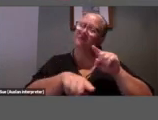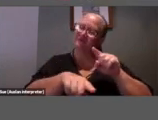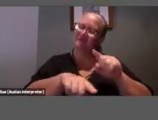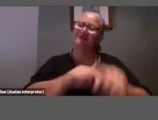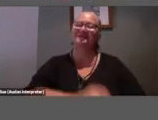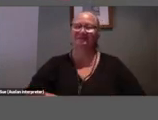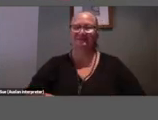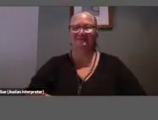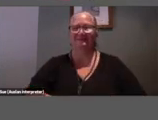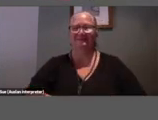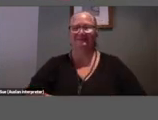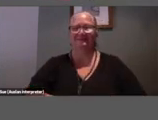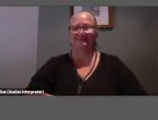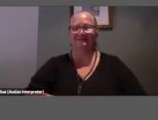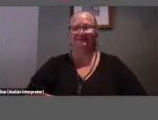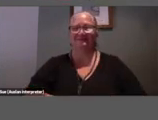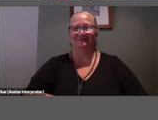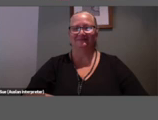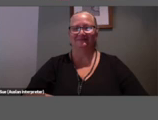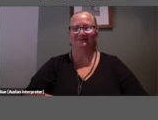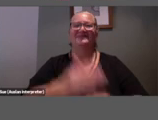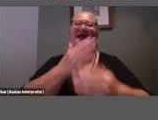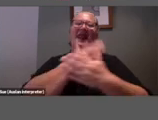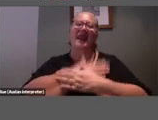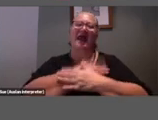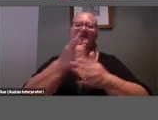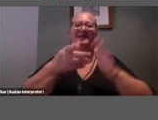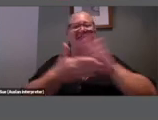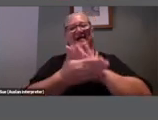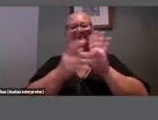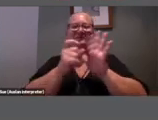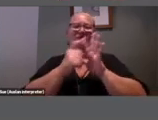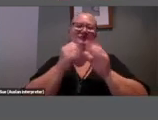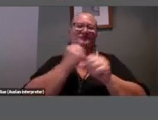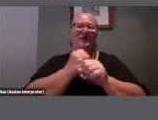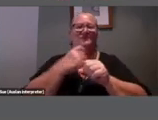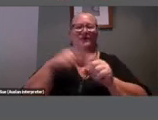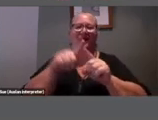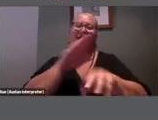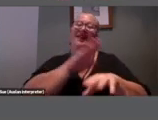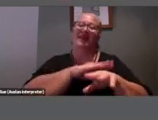win to the lefties we all love the underdog. So it's these types of questions and